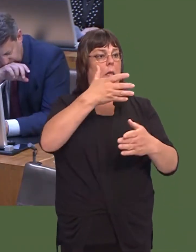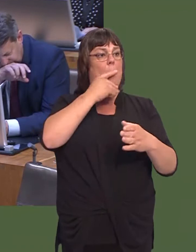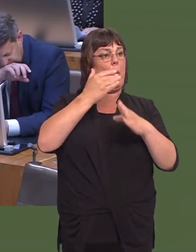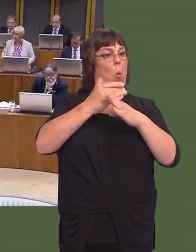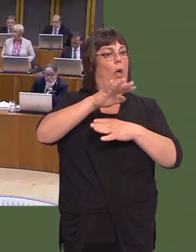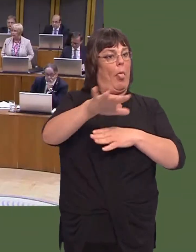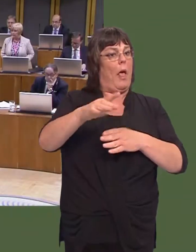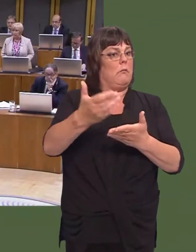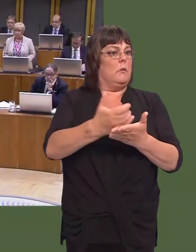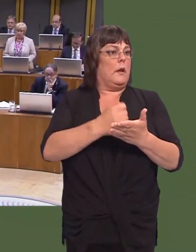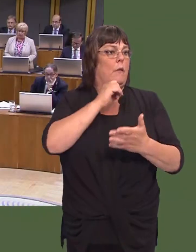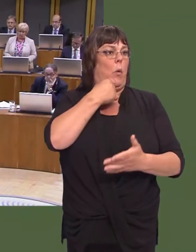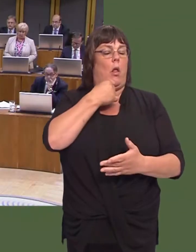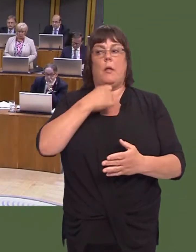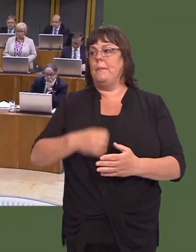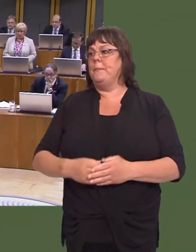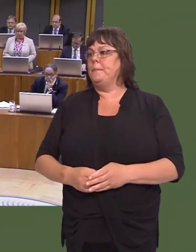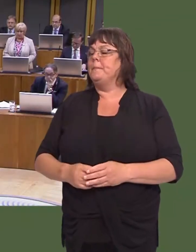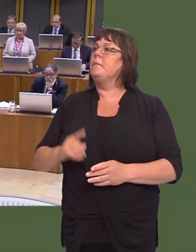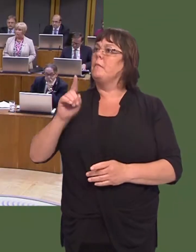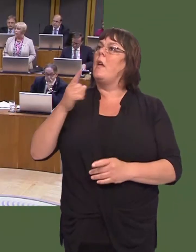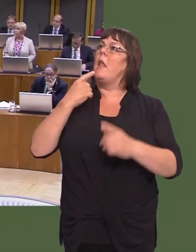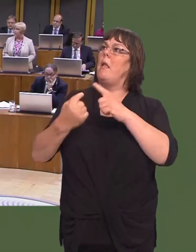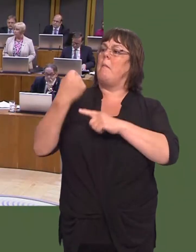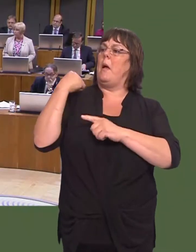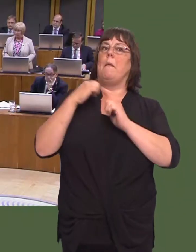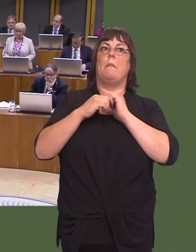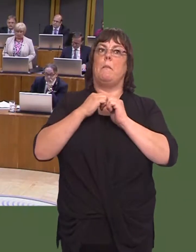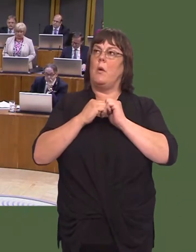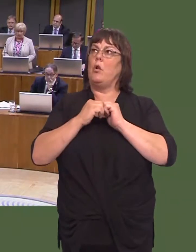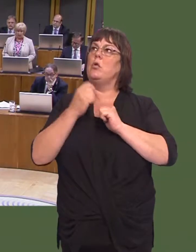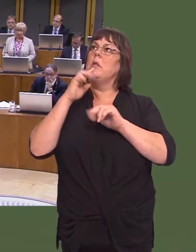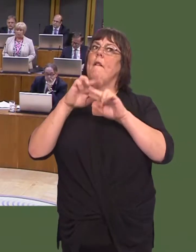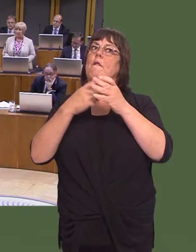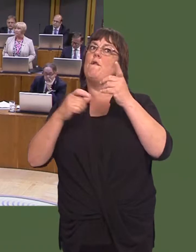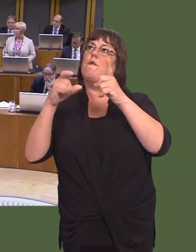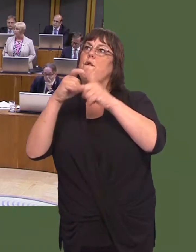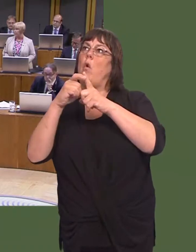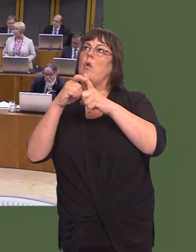Suzy Davies: Thank you for that answer, First Minister. In March, your Cabinet Secretary told us that Ford management had told him that employment